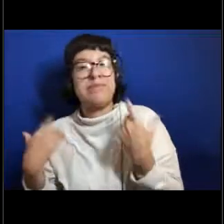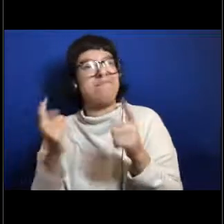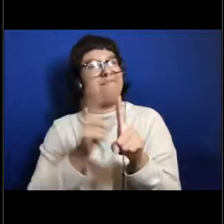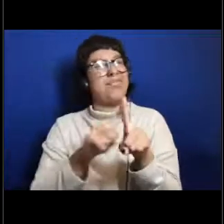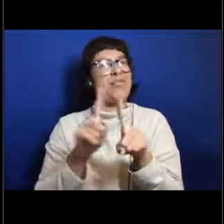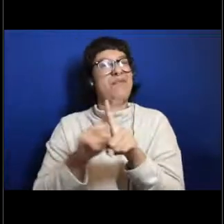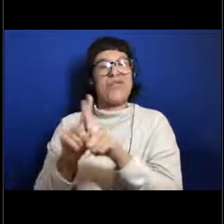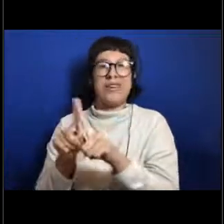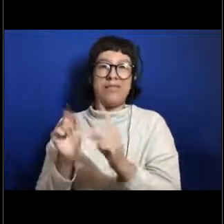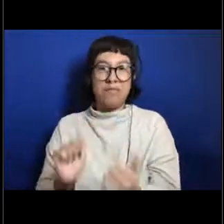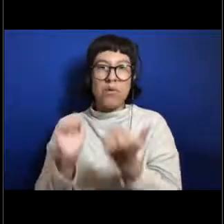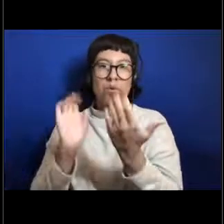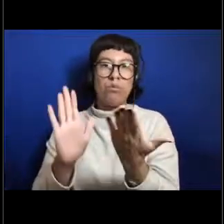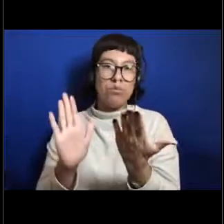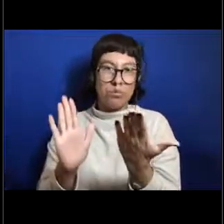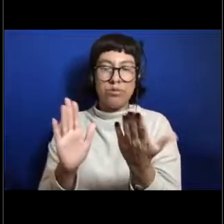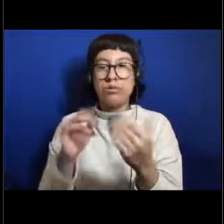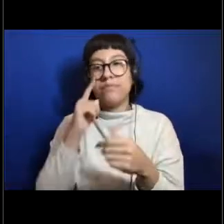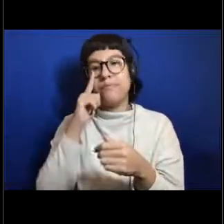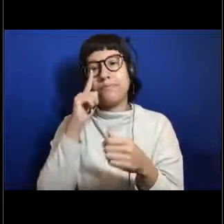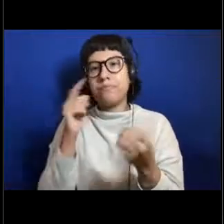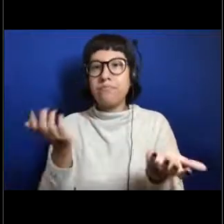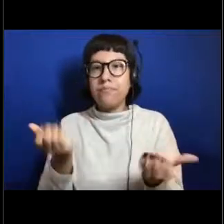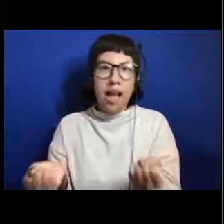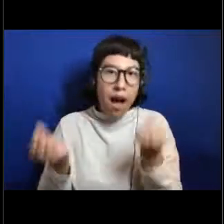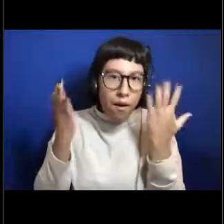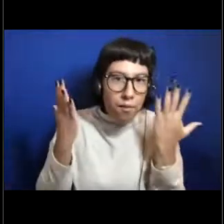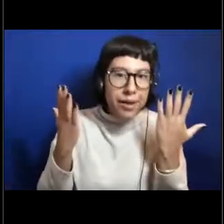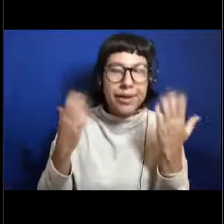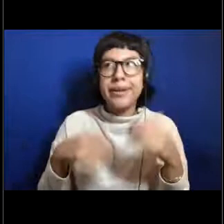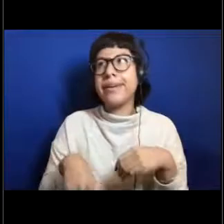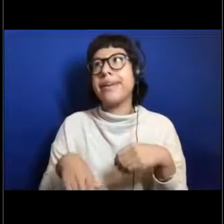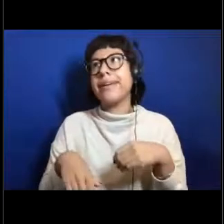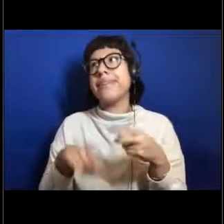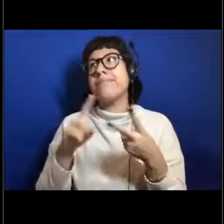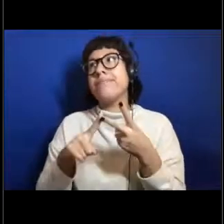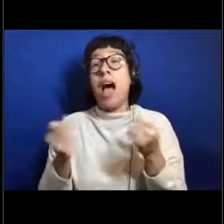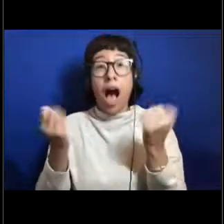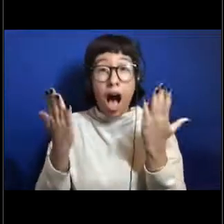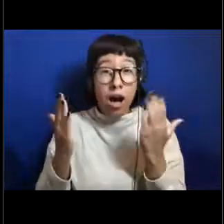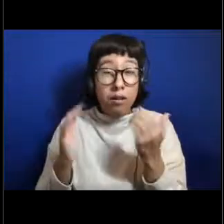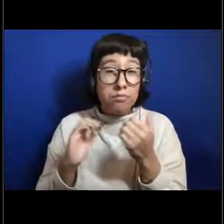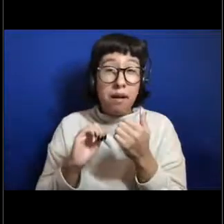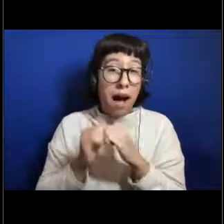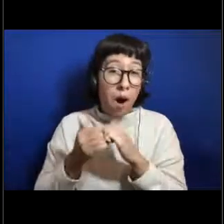on how many of an organism they are, how frequently they get to see each other